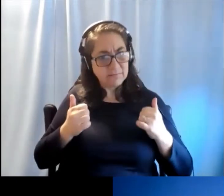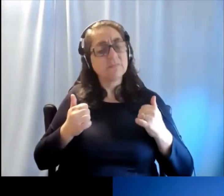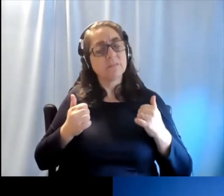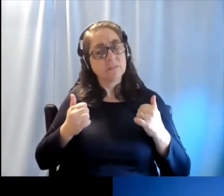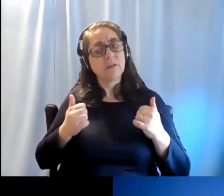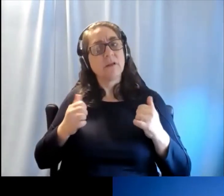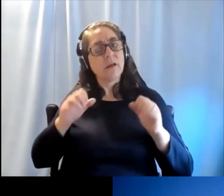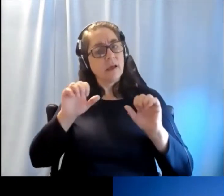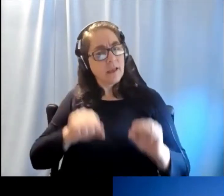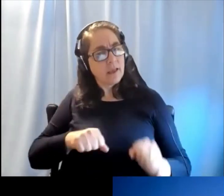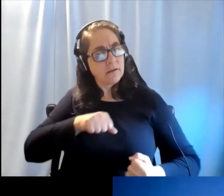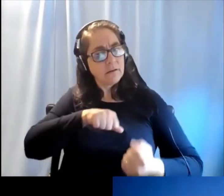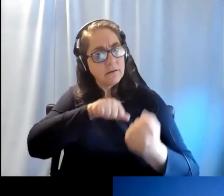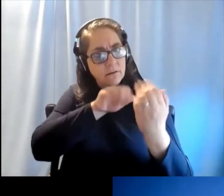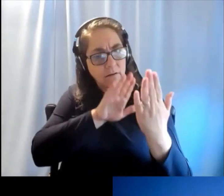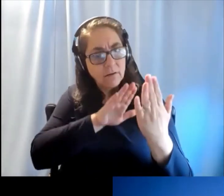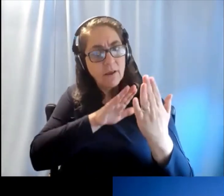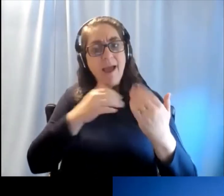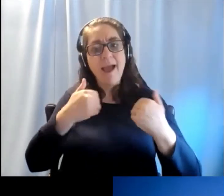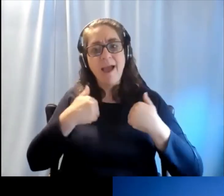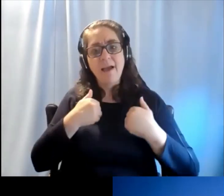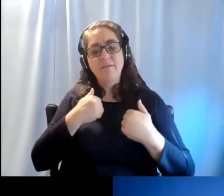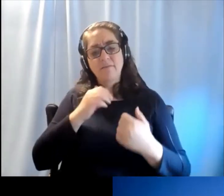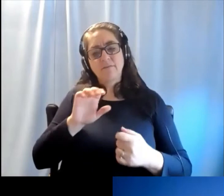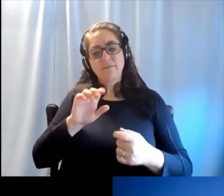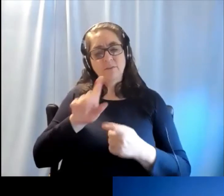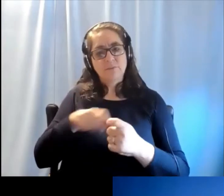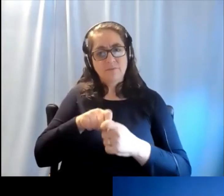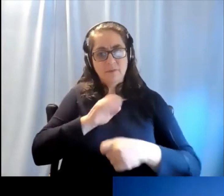hearing loss, it can be addressed. We haven't mentioned.